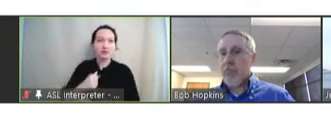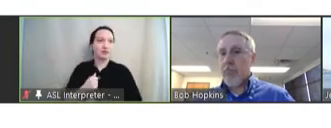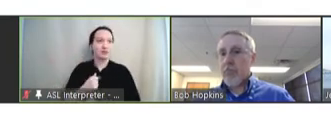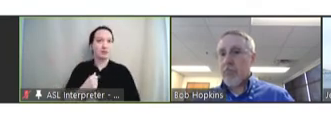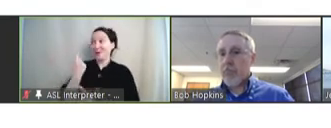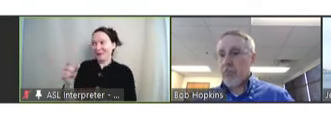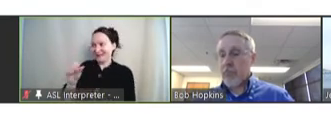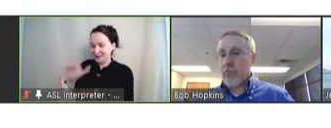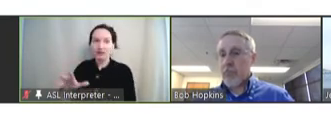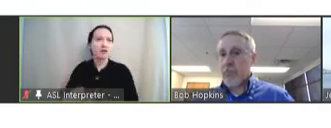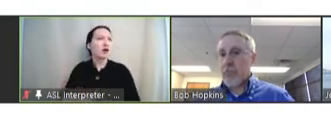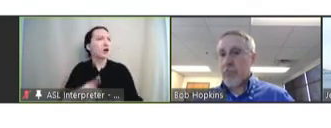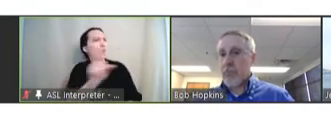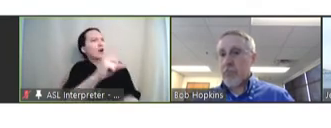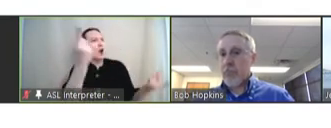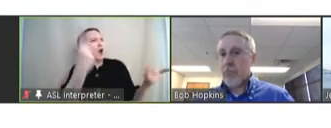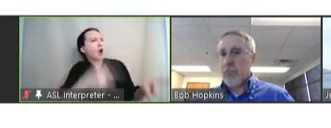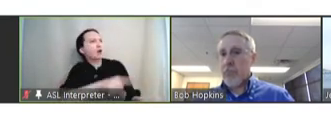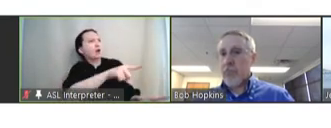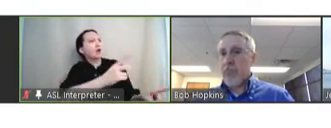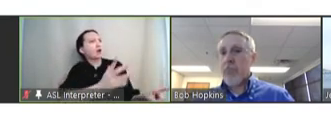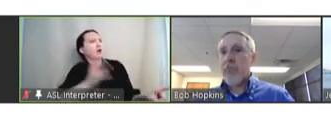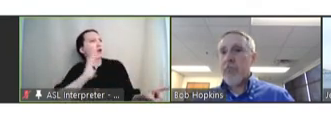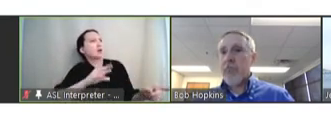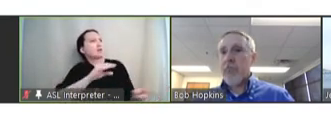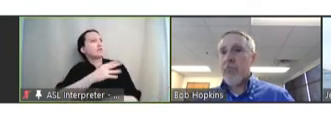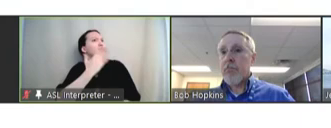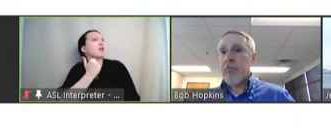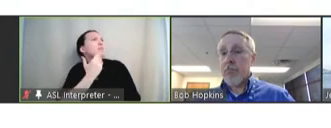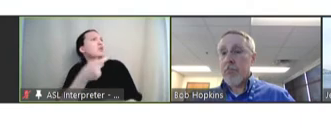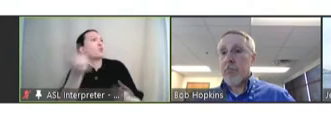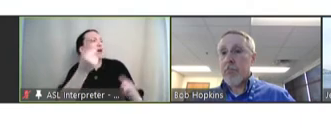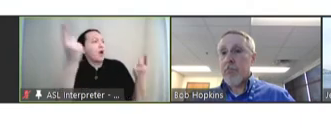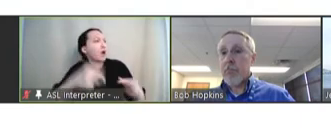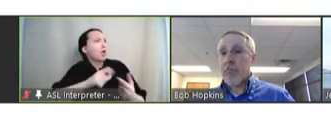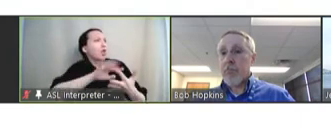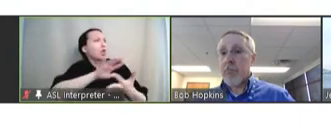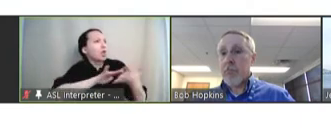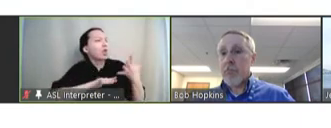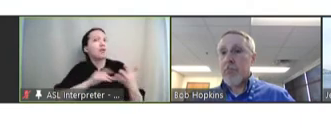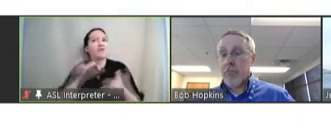"Well, where were you, you know, with diabetes? Where were you, you know, with heart disease?"